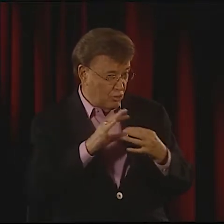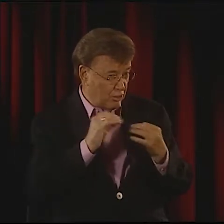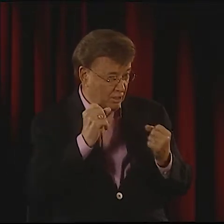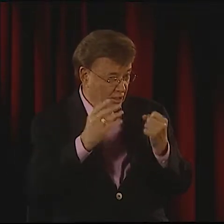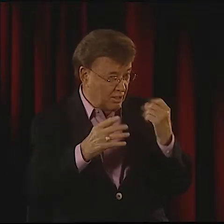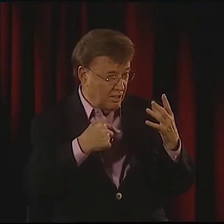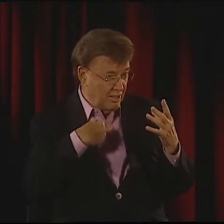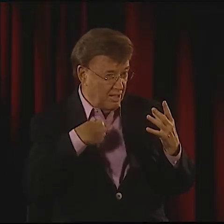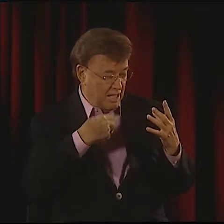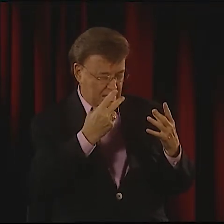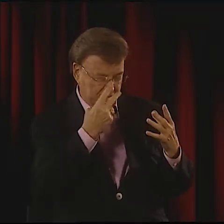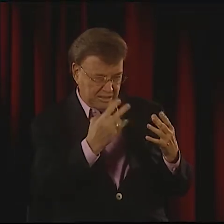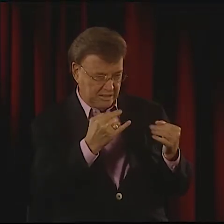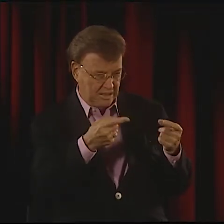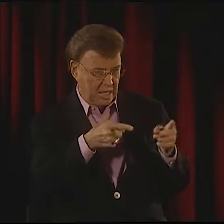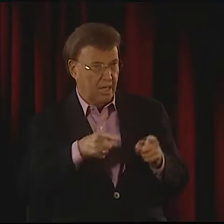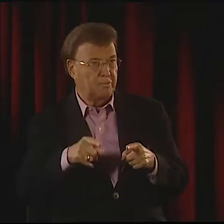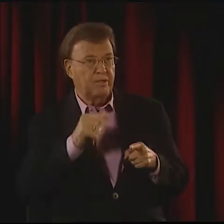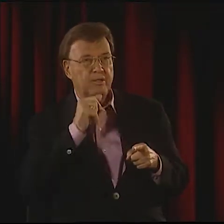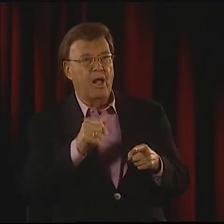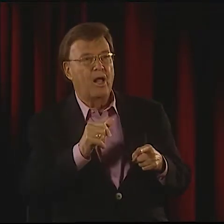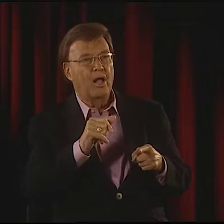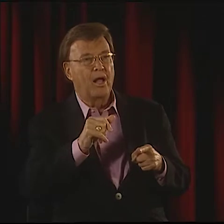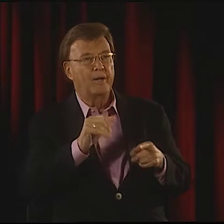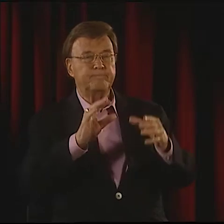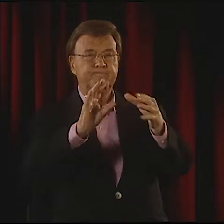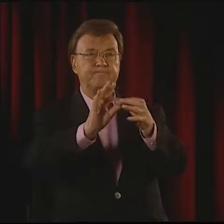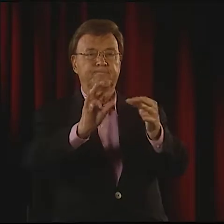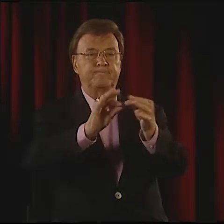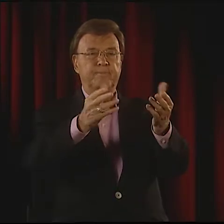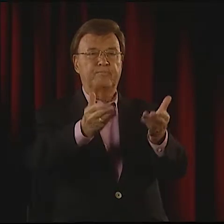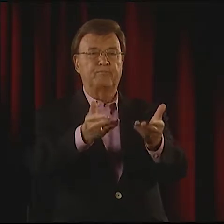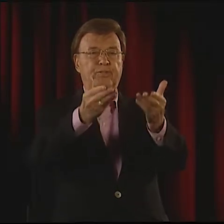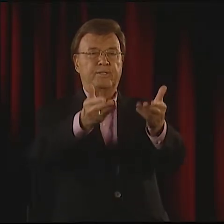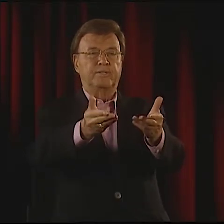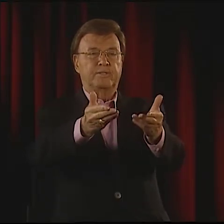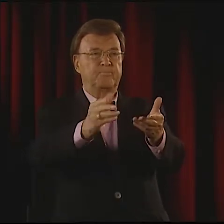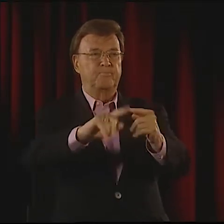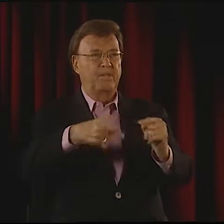AND THEY FELT THAT I WAS VERY IMMERSED IN MY STORY.